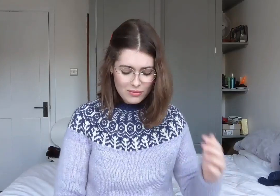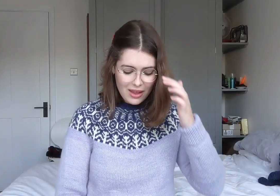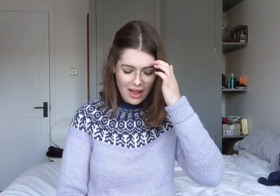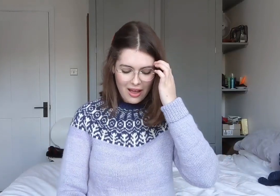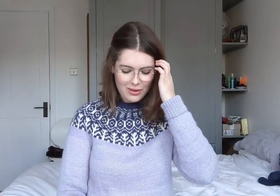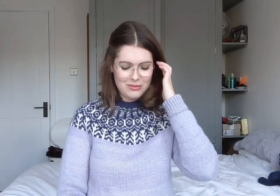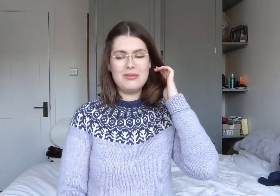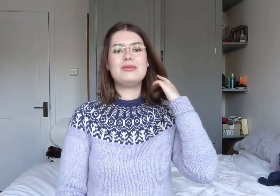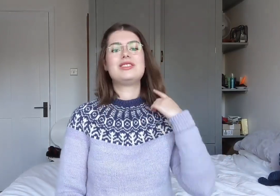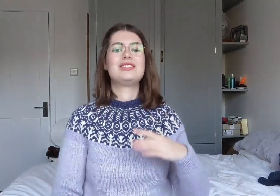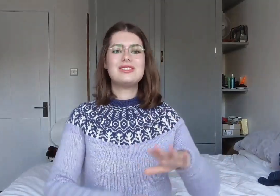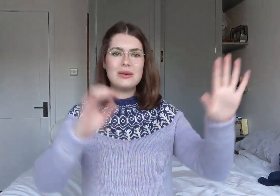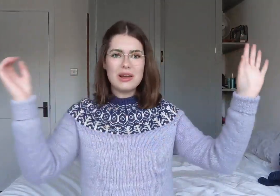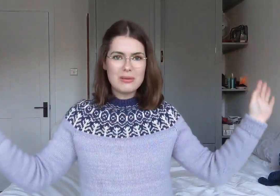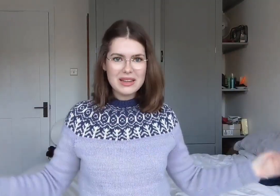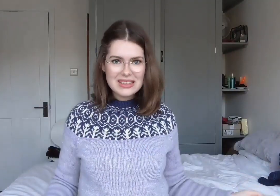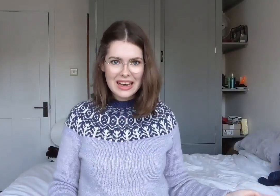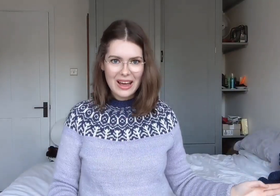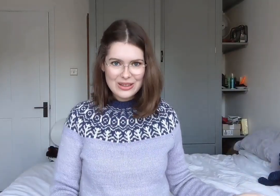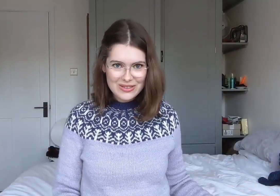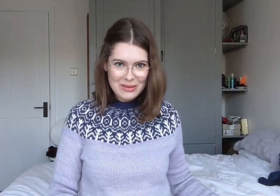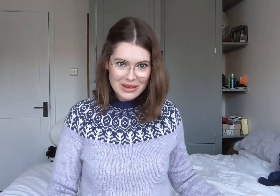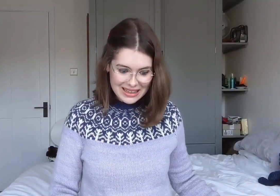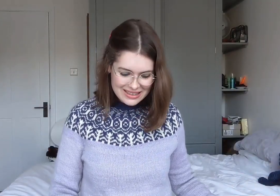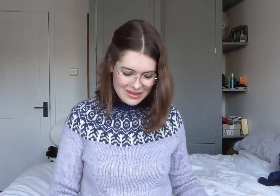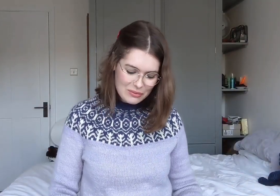Just don't make a big deal out of it please.